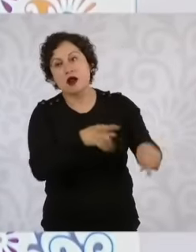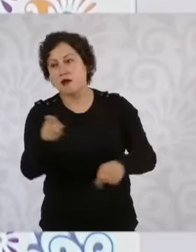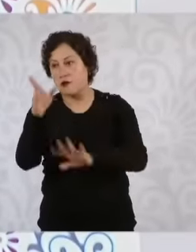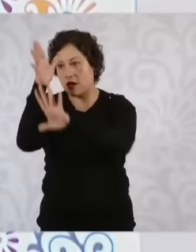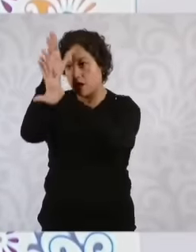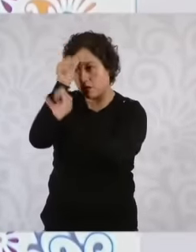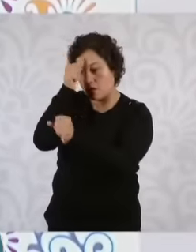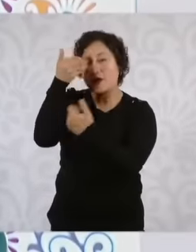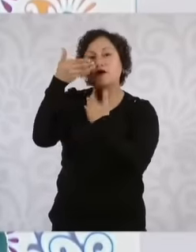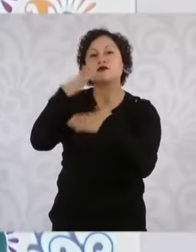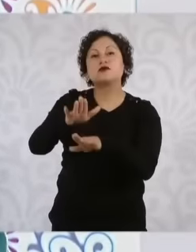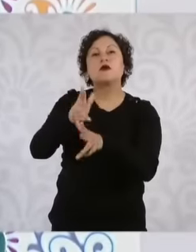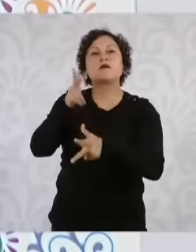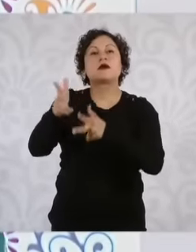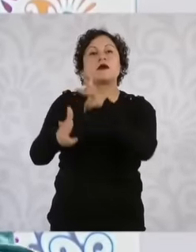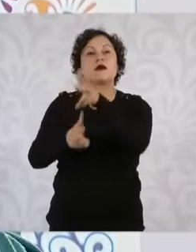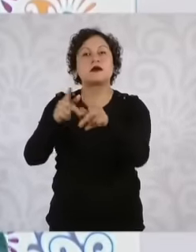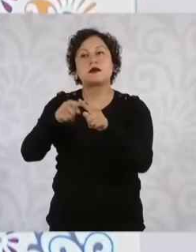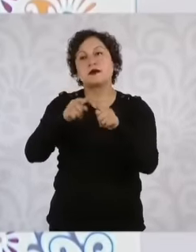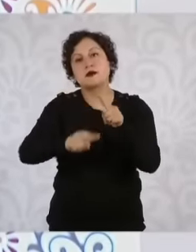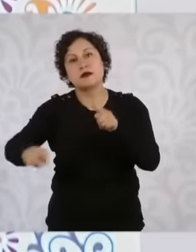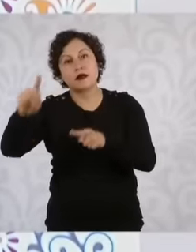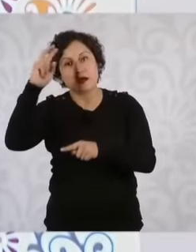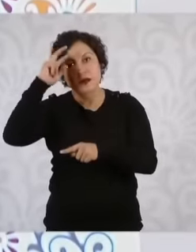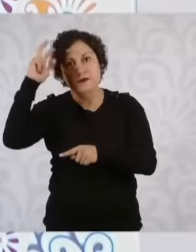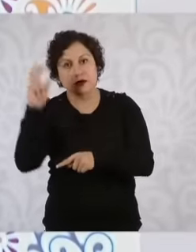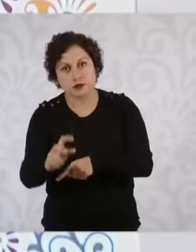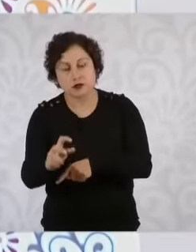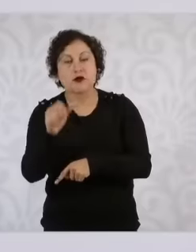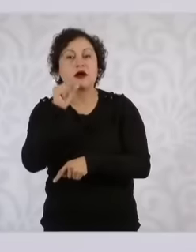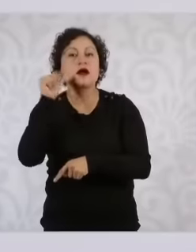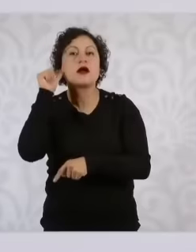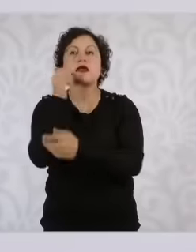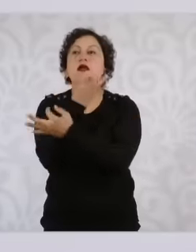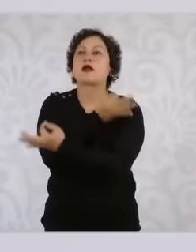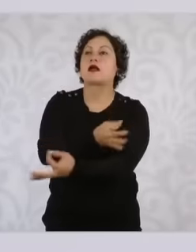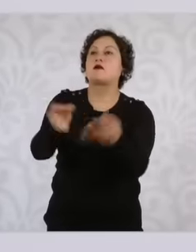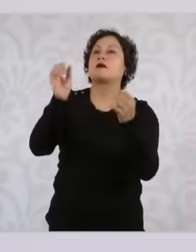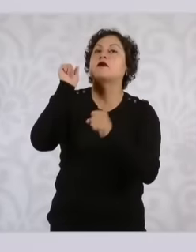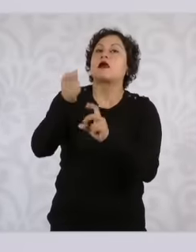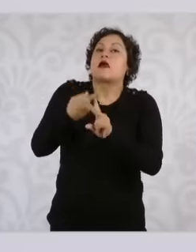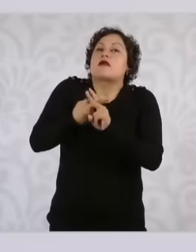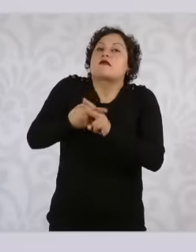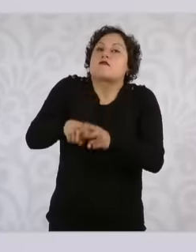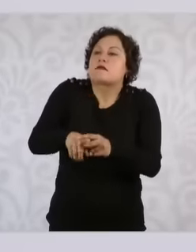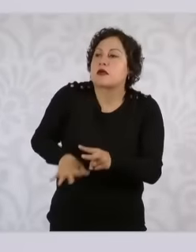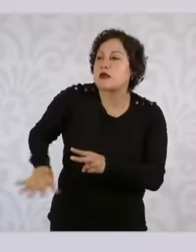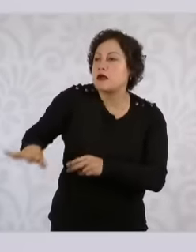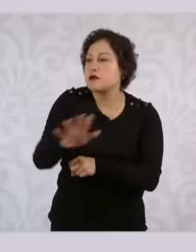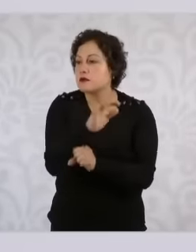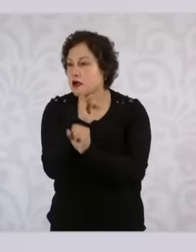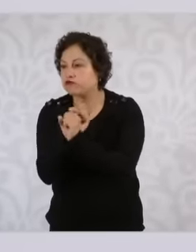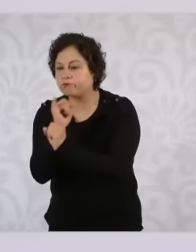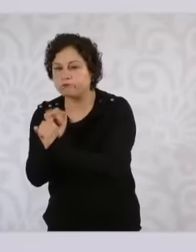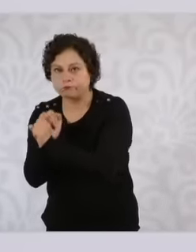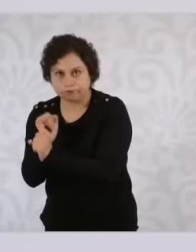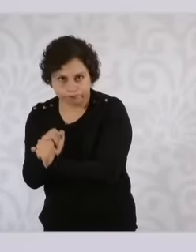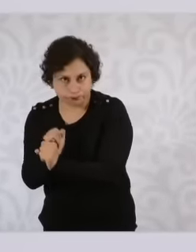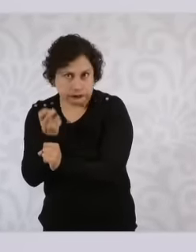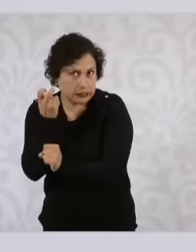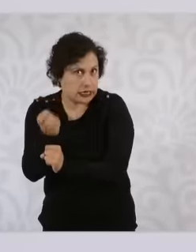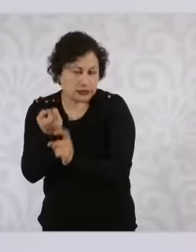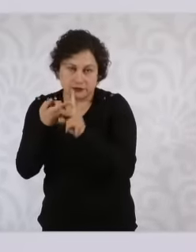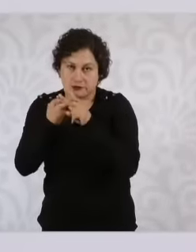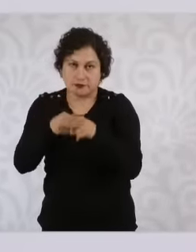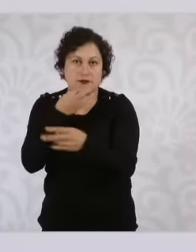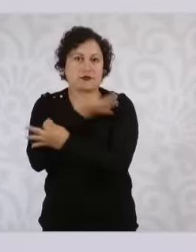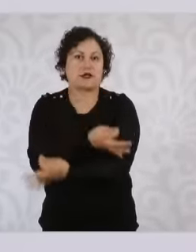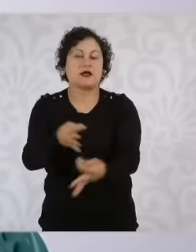that was announced yesterday, all the studies began, the projects had already started, especially